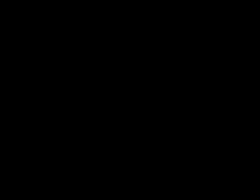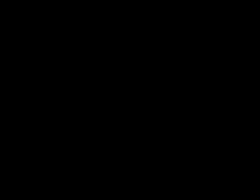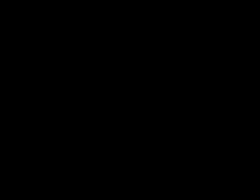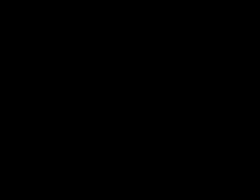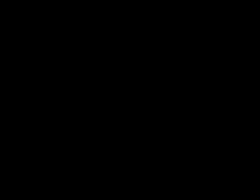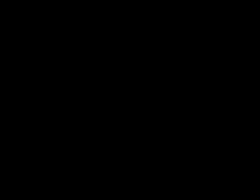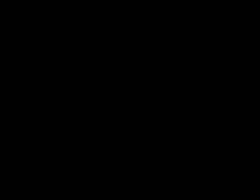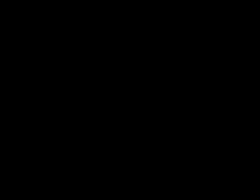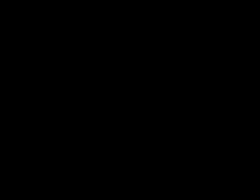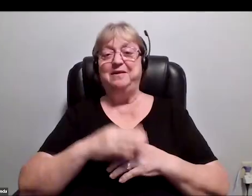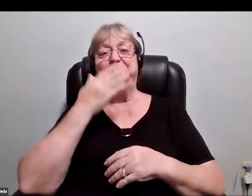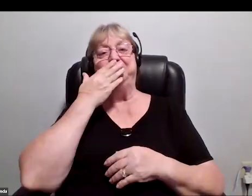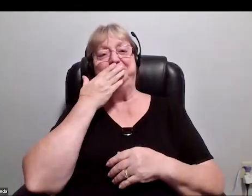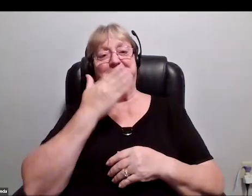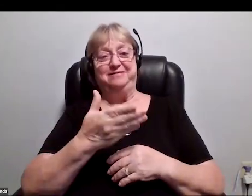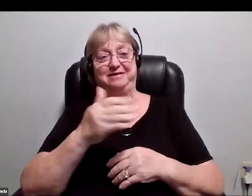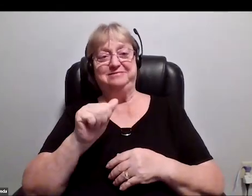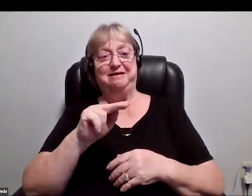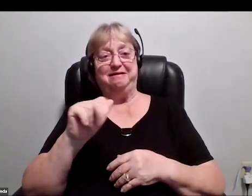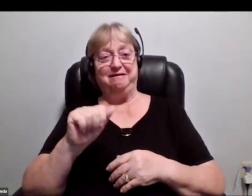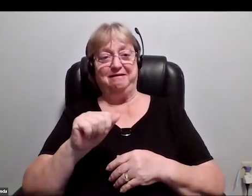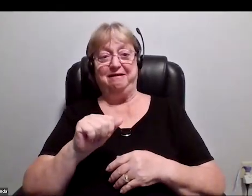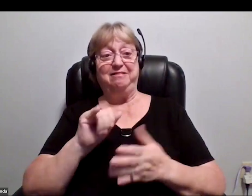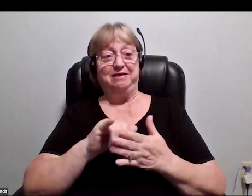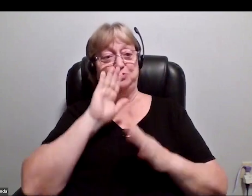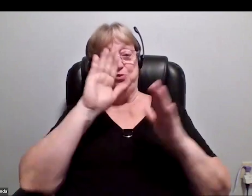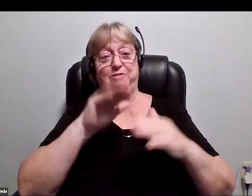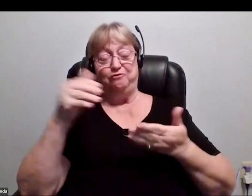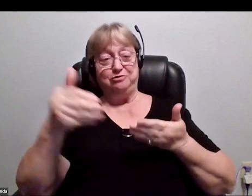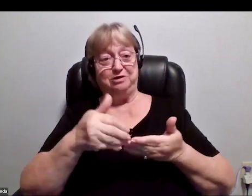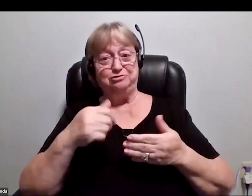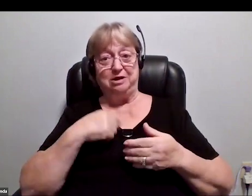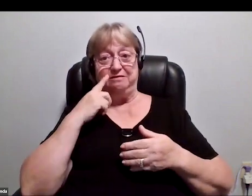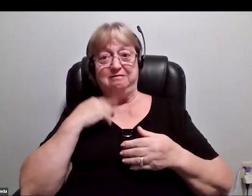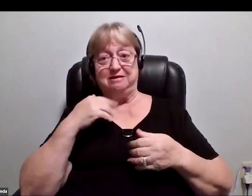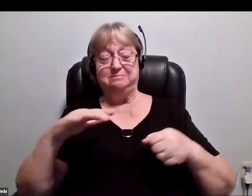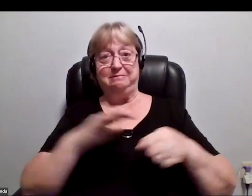Thanks, Anna, and really great introduction. Thank you. I think that was almost my entire talk.